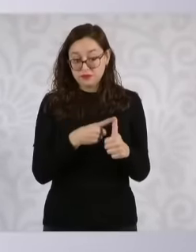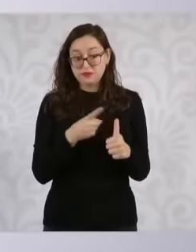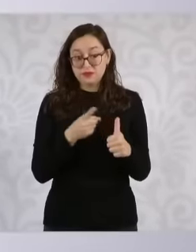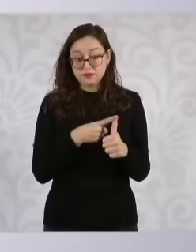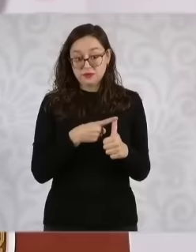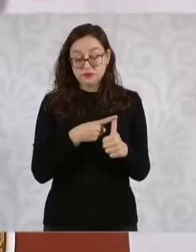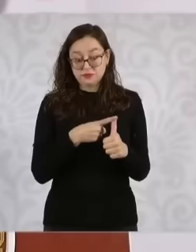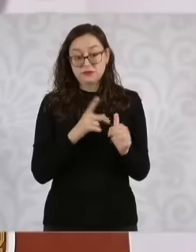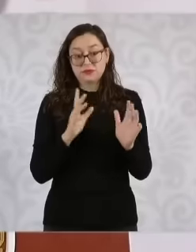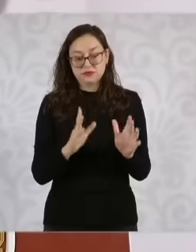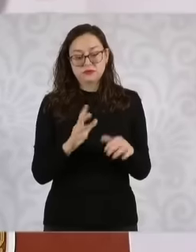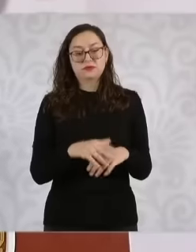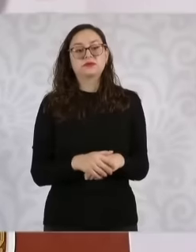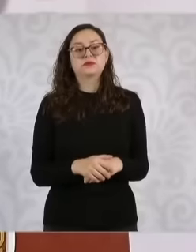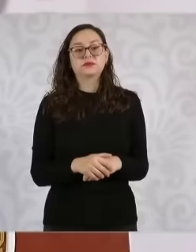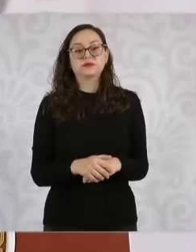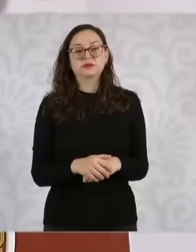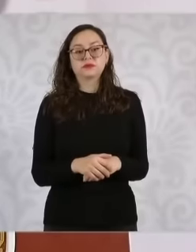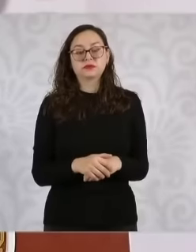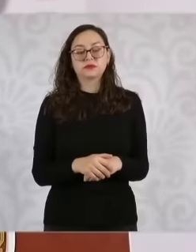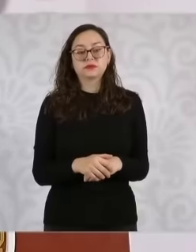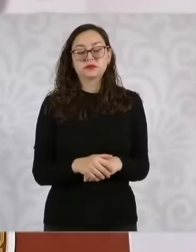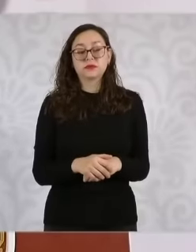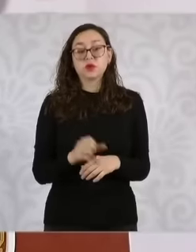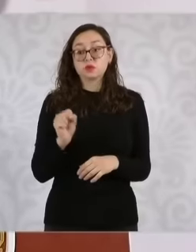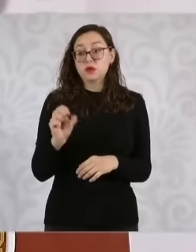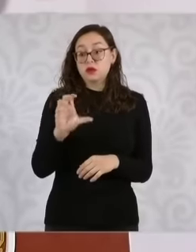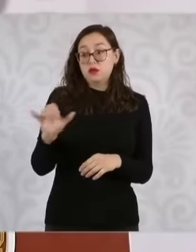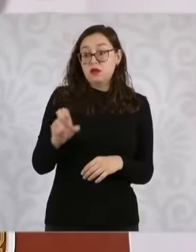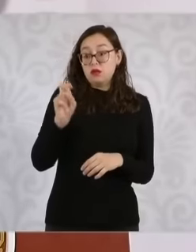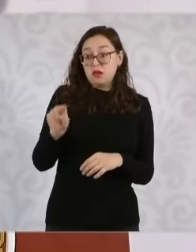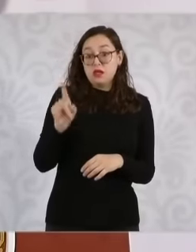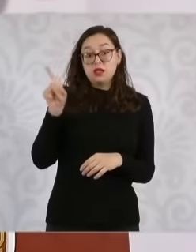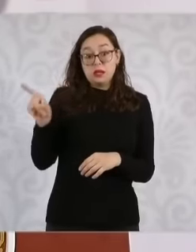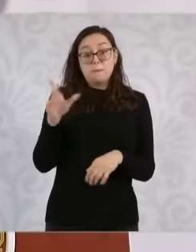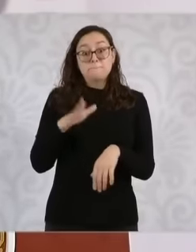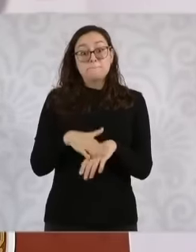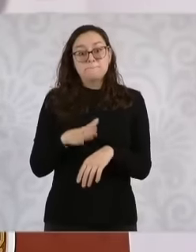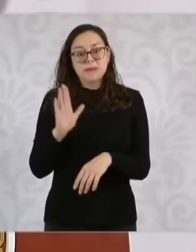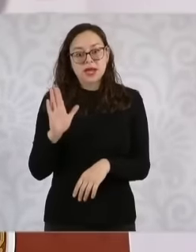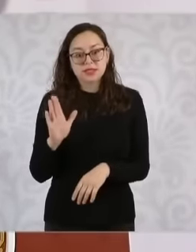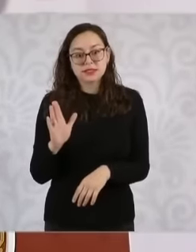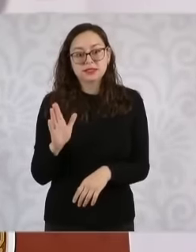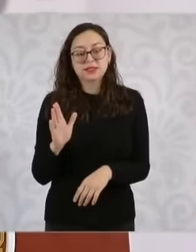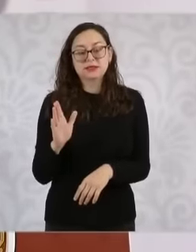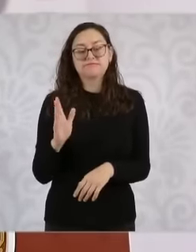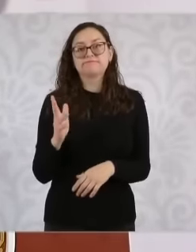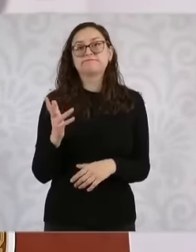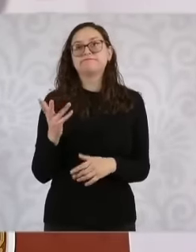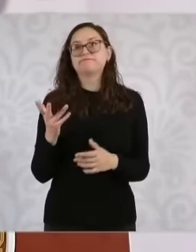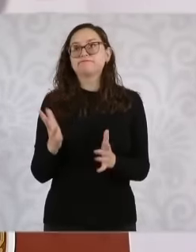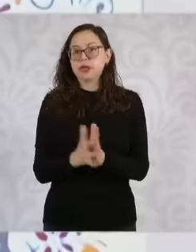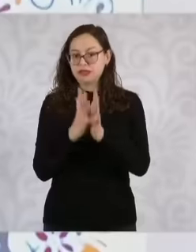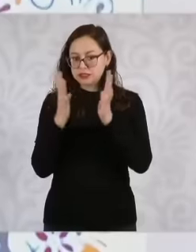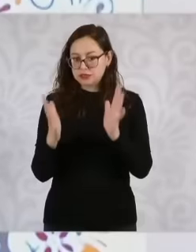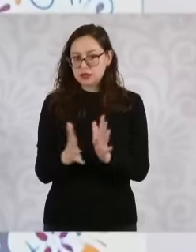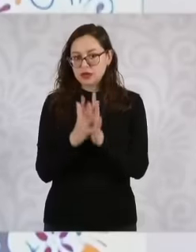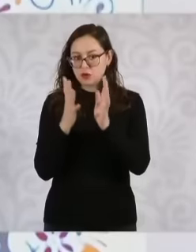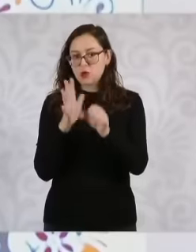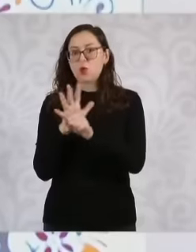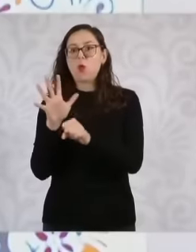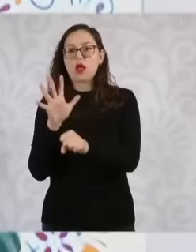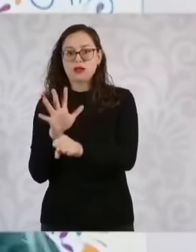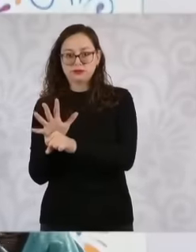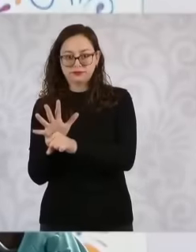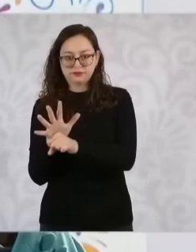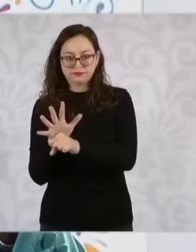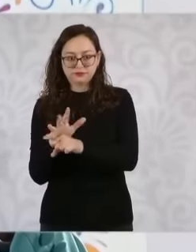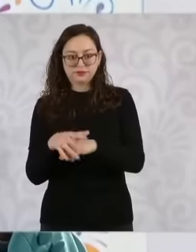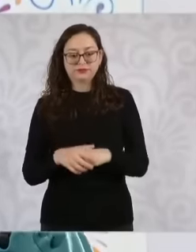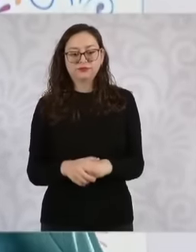the court participates. Well, there are going to be three calls, one call from the senate. And